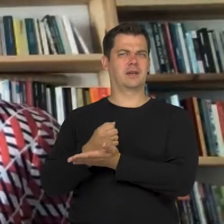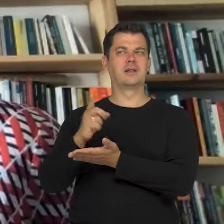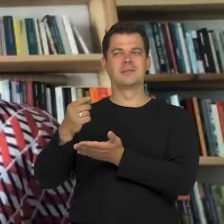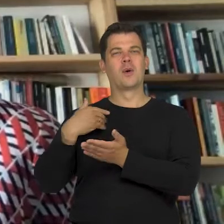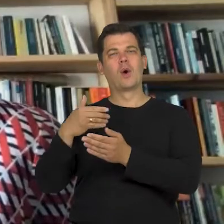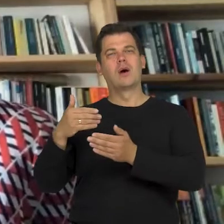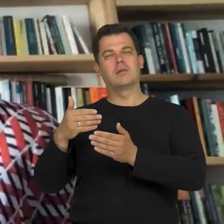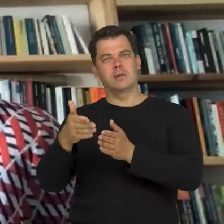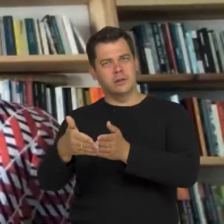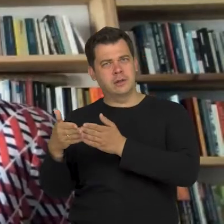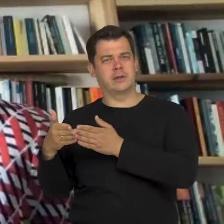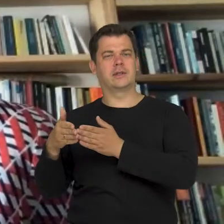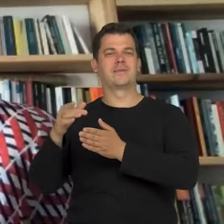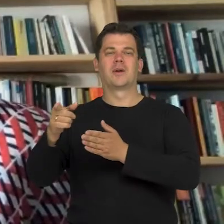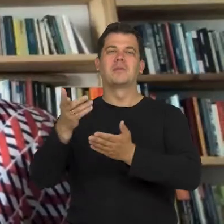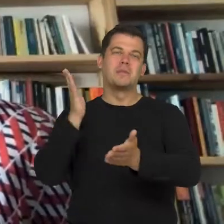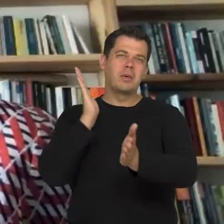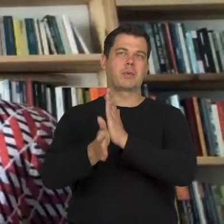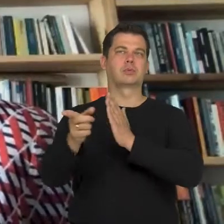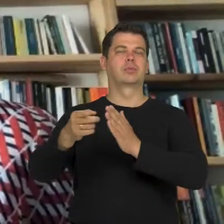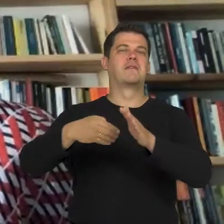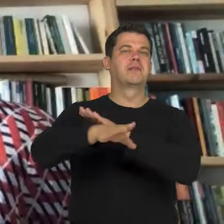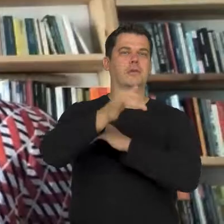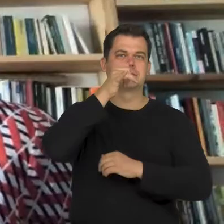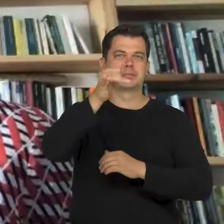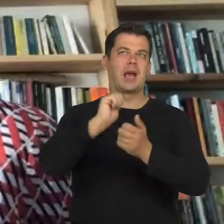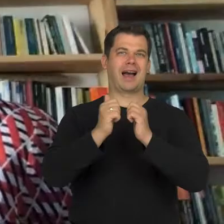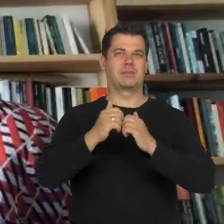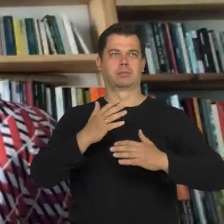such as a simple infrastructure limitation or some social fear etc.